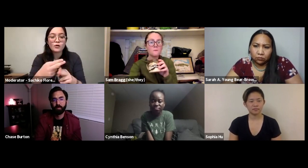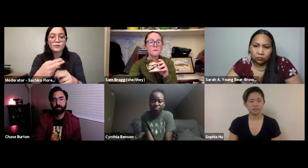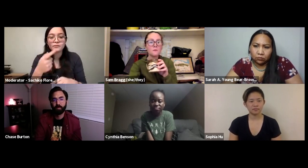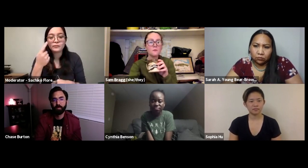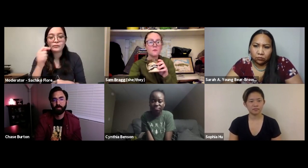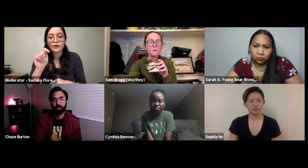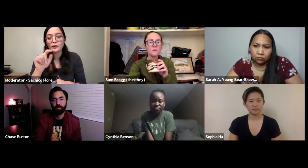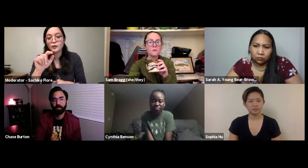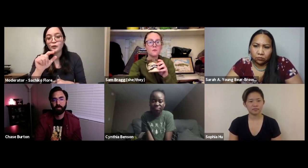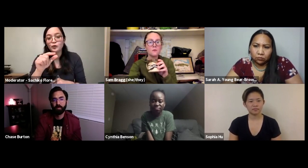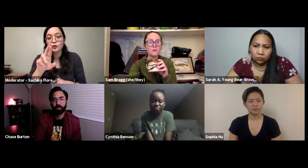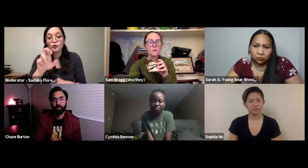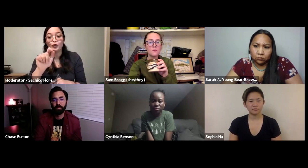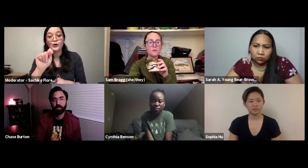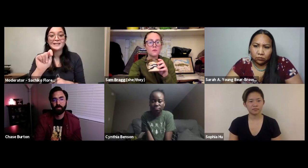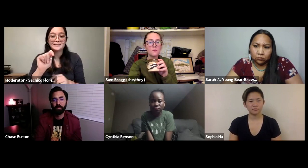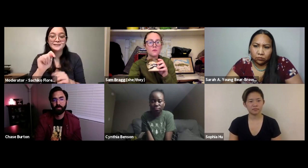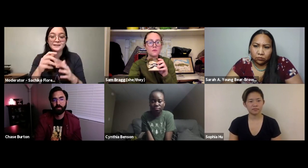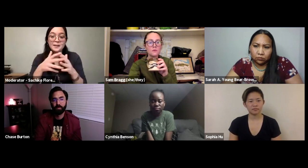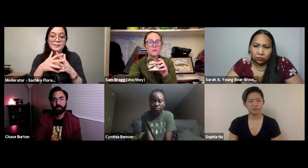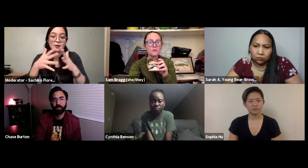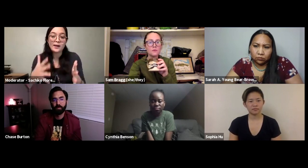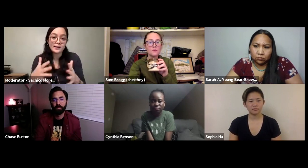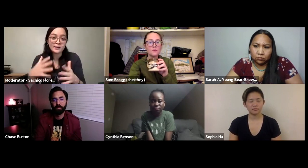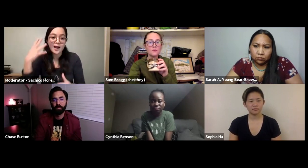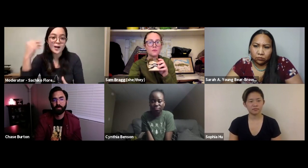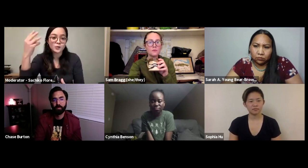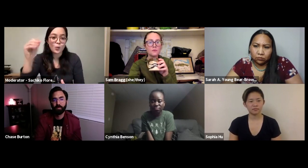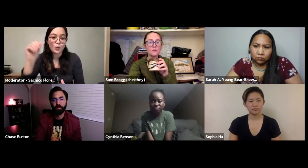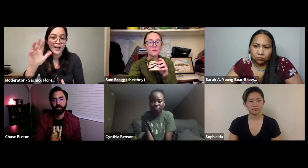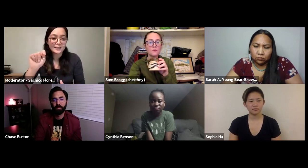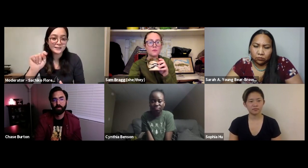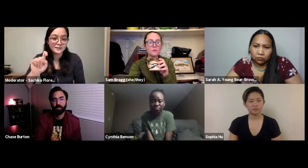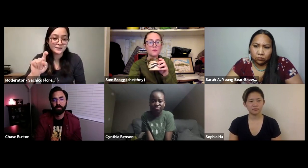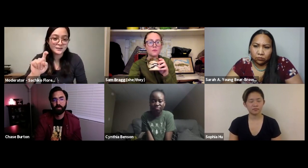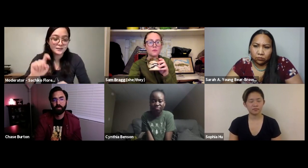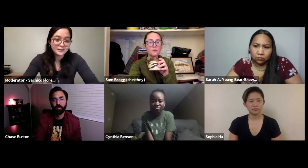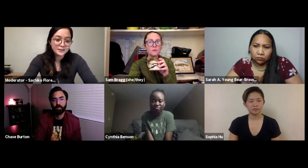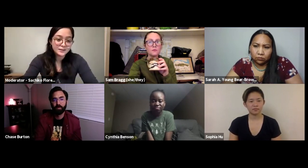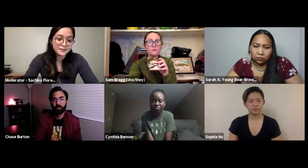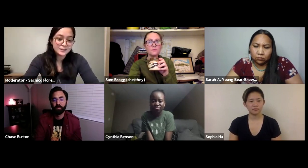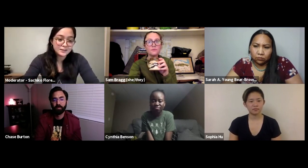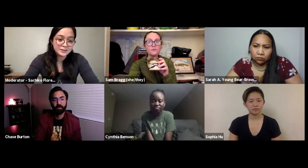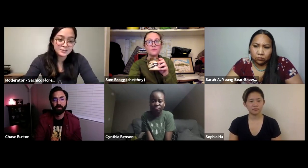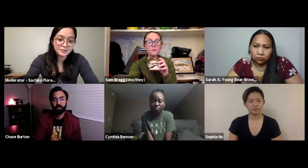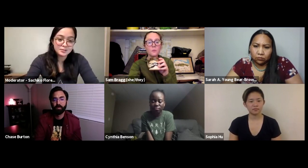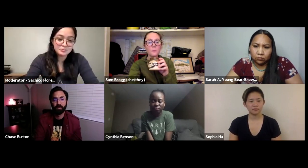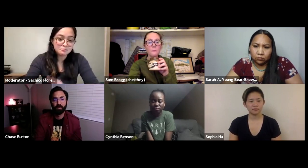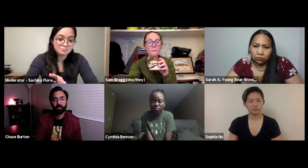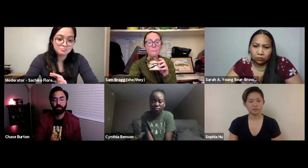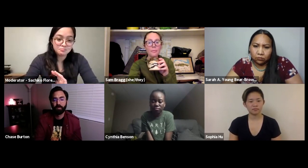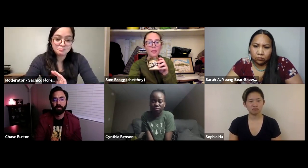with an act, called the Great American Outdoors Act.